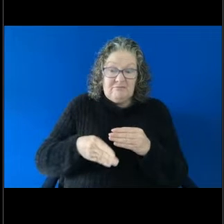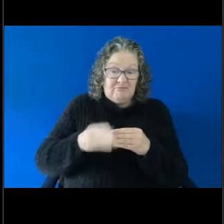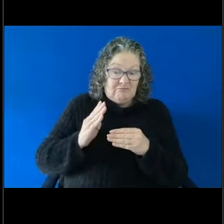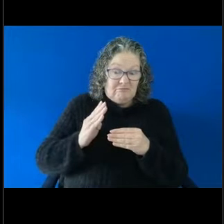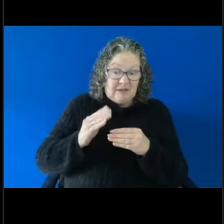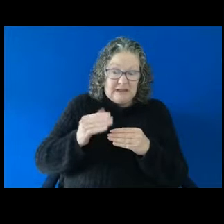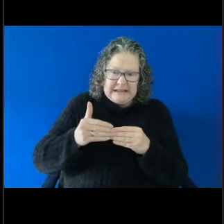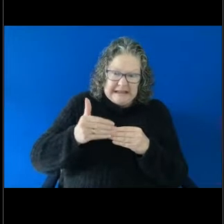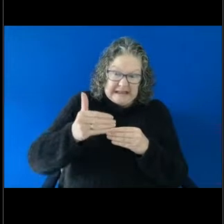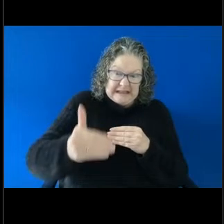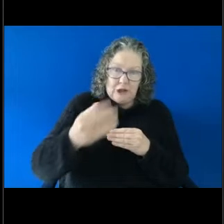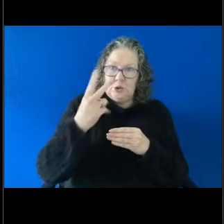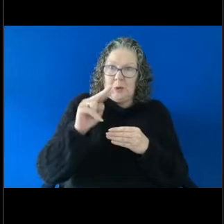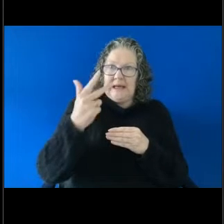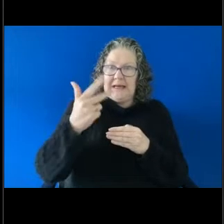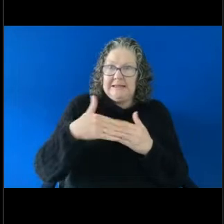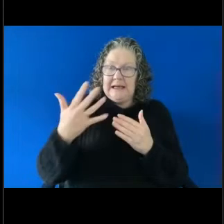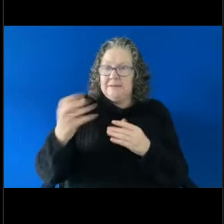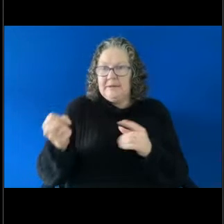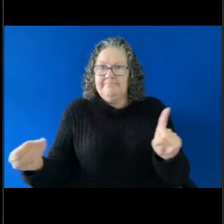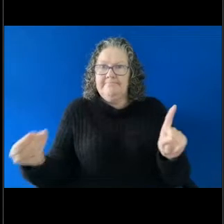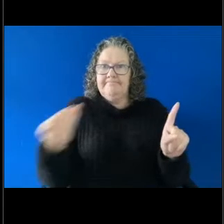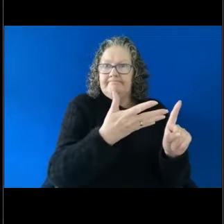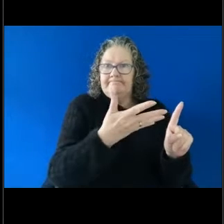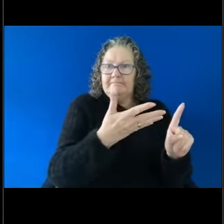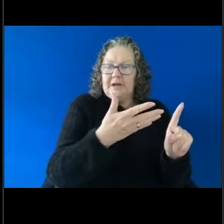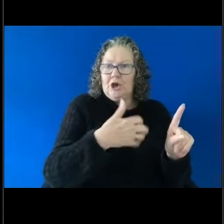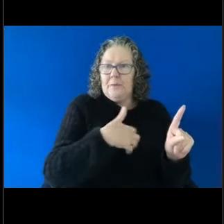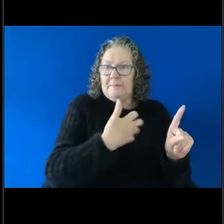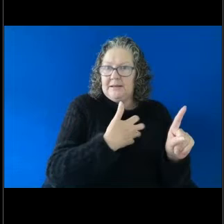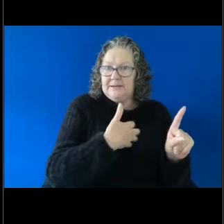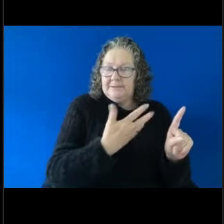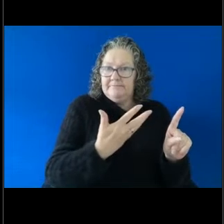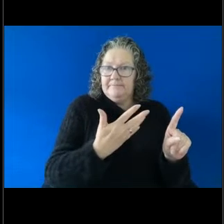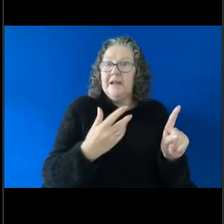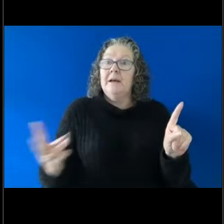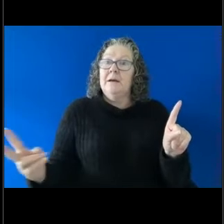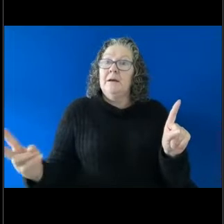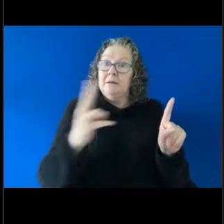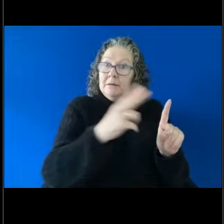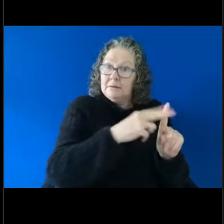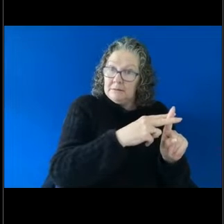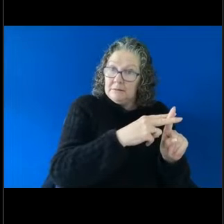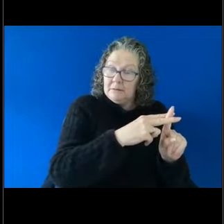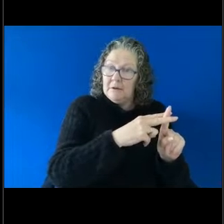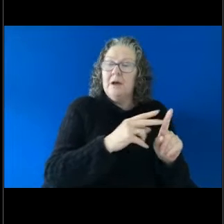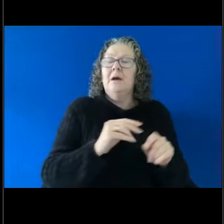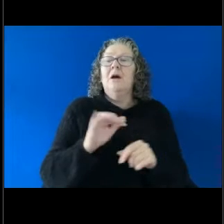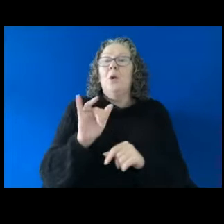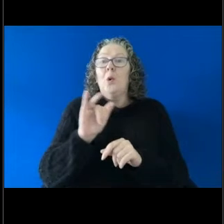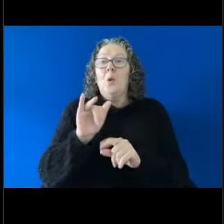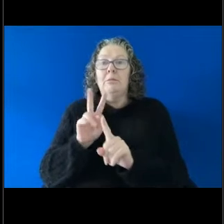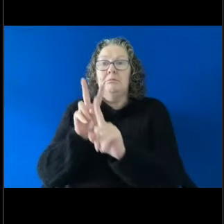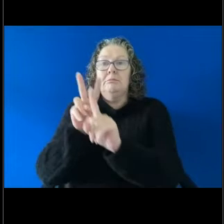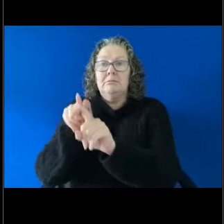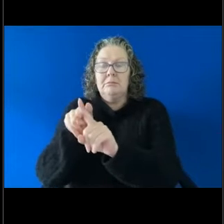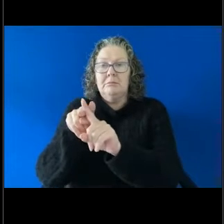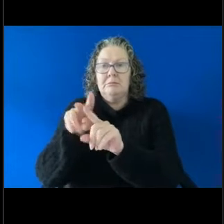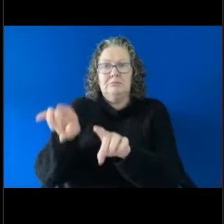If the complaint is filed in the Federal jurisdiction of the Human Rights Commission